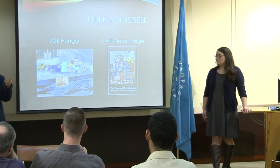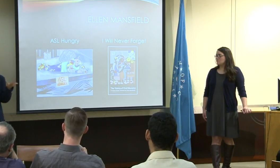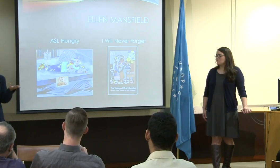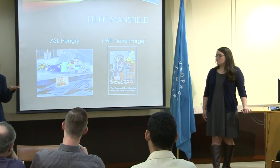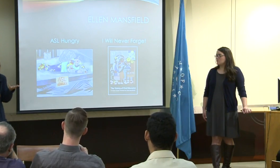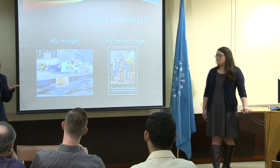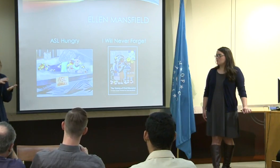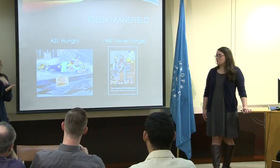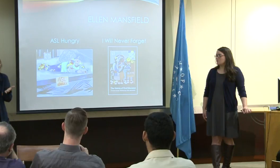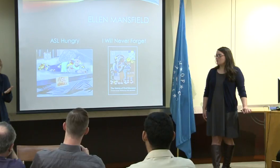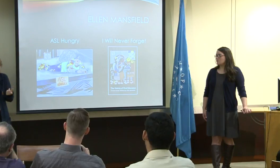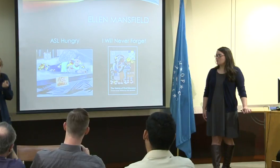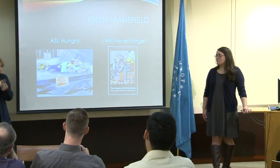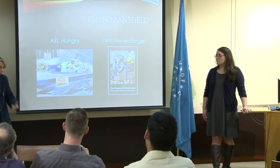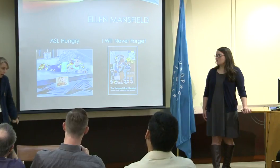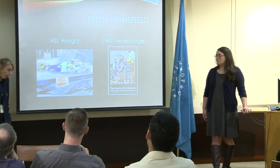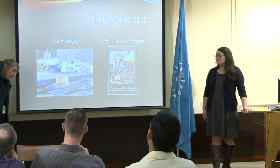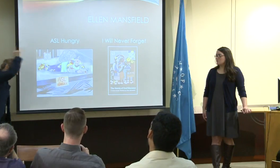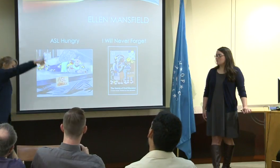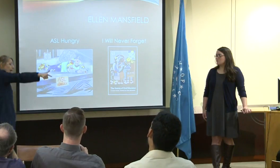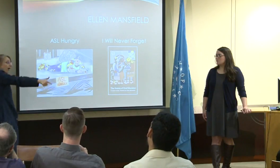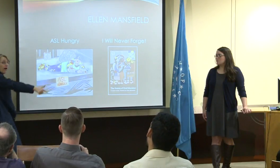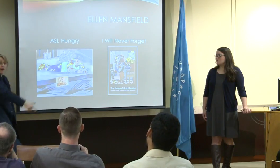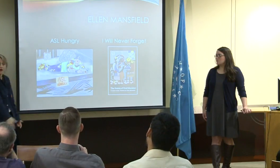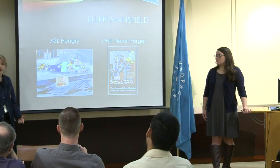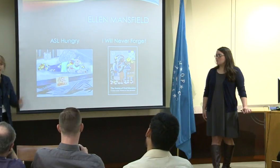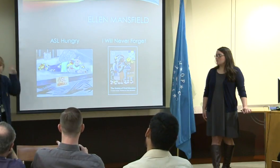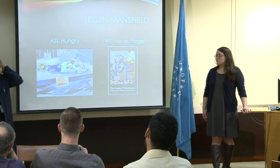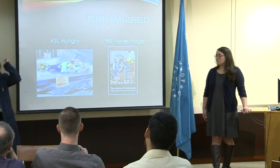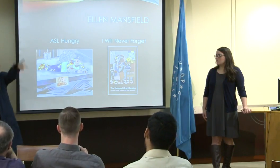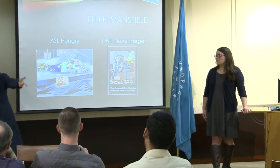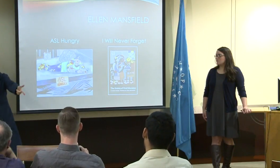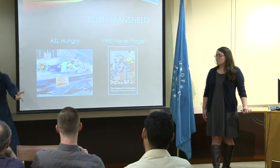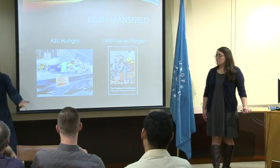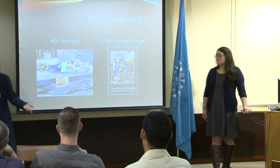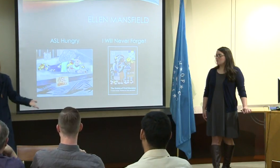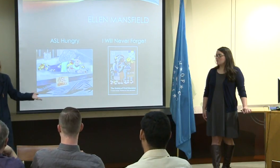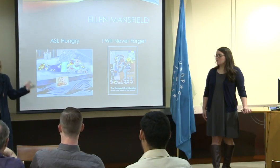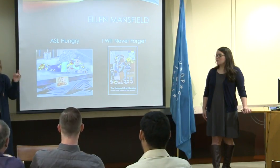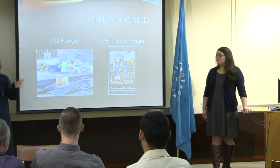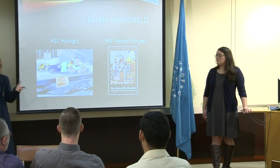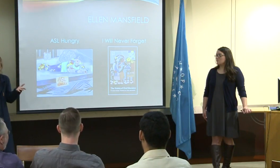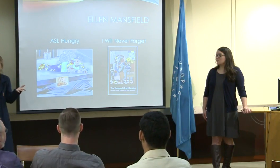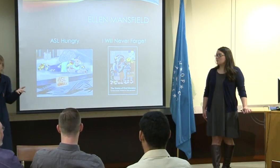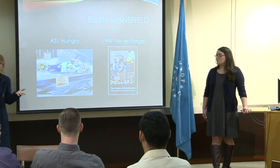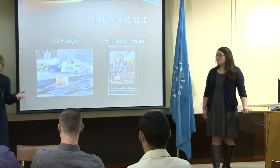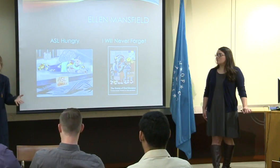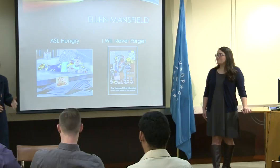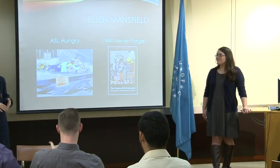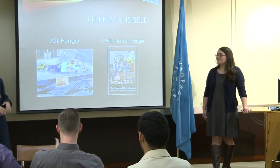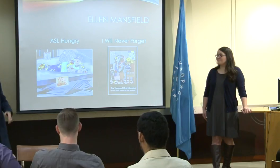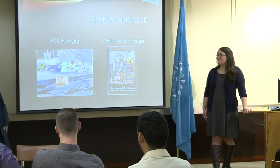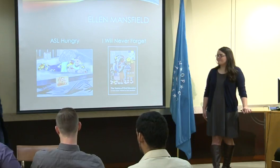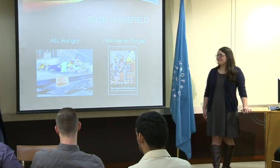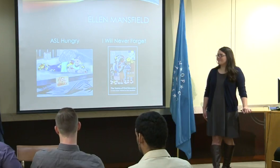and that's not proper grammar. Well, because they didn't learn it until way later in life. They didn't have access to it until they were five, six years old.